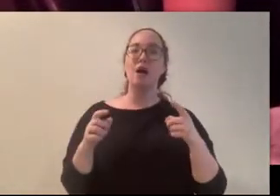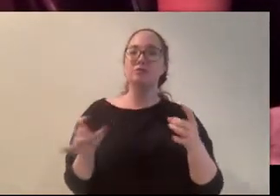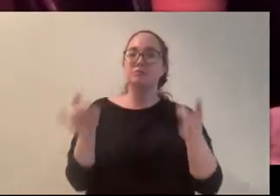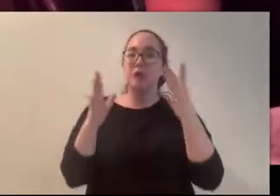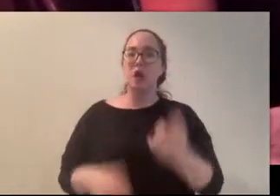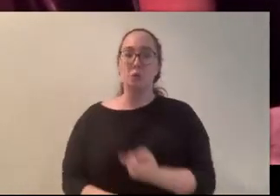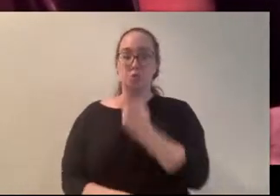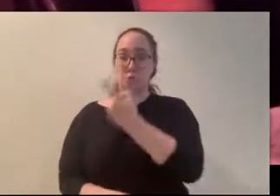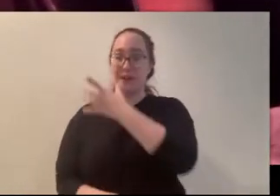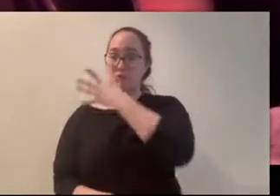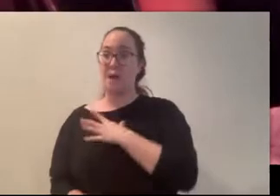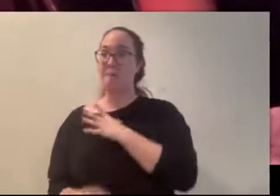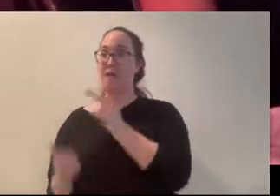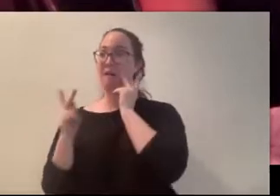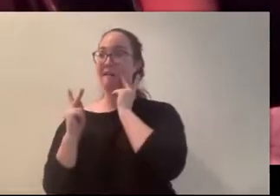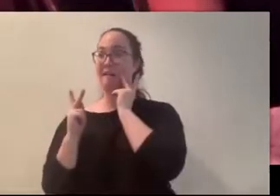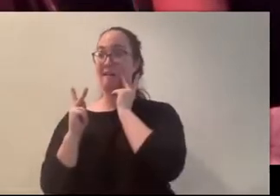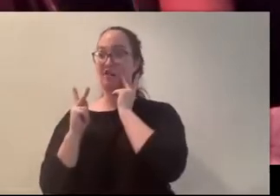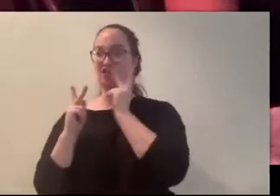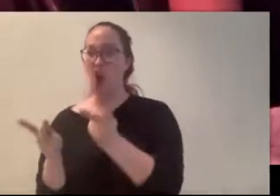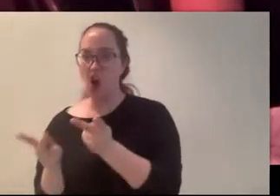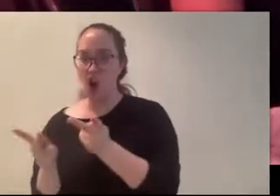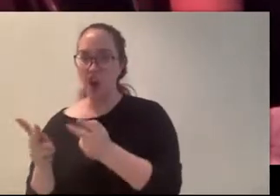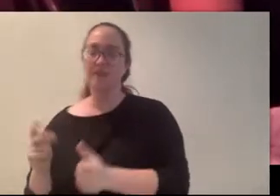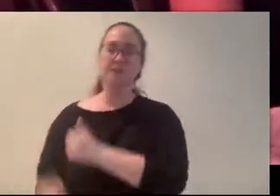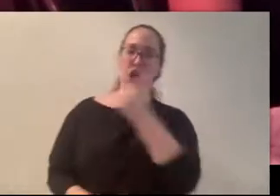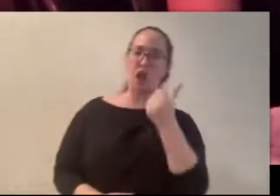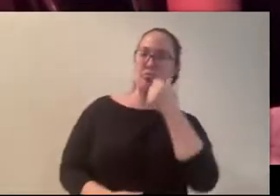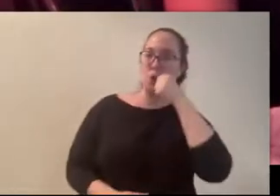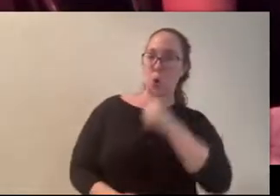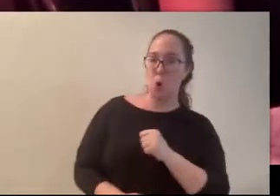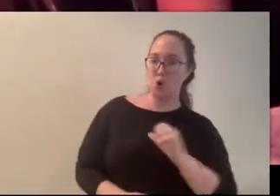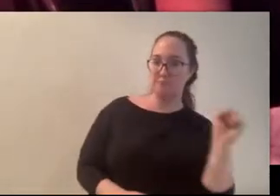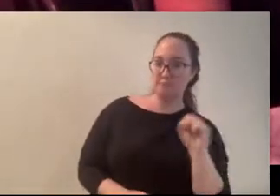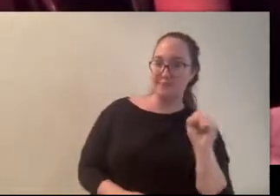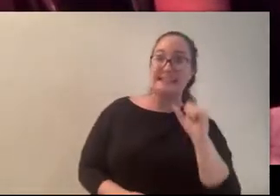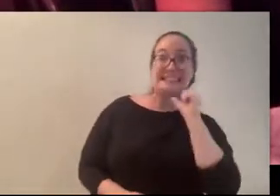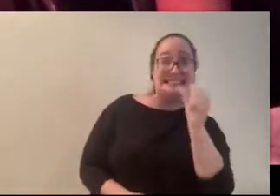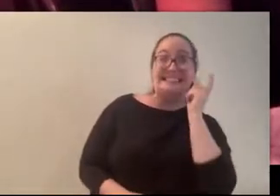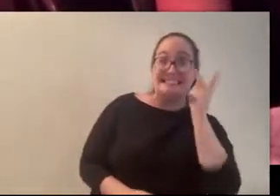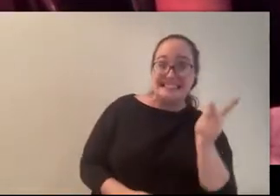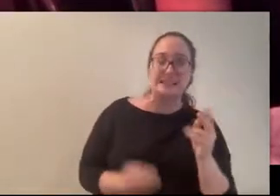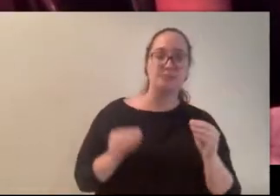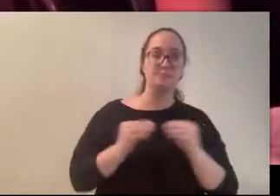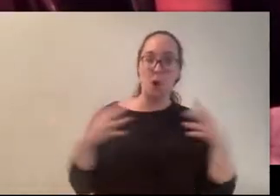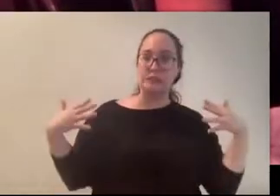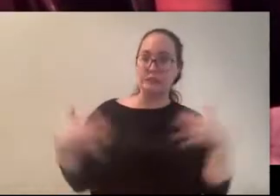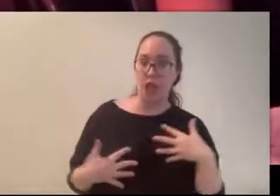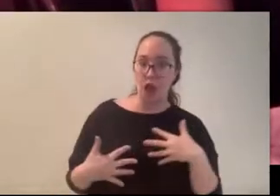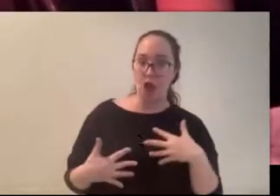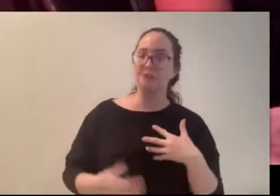the other girl didn't see the ghost (Thomas) Yeah, yeah.. (Carly) that almost made it even more horrifying.. (Thomas) it makes it more horrifying and there's some elements in there